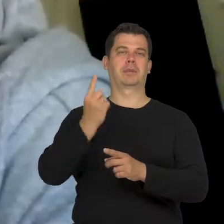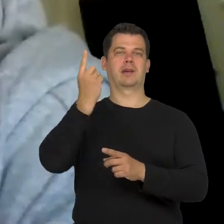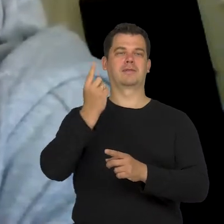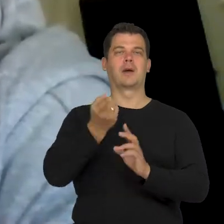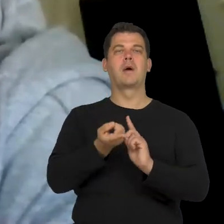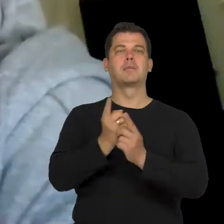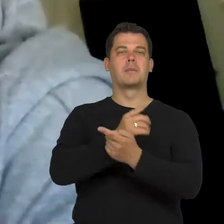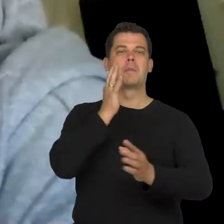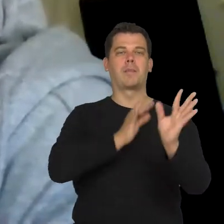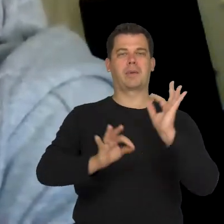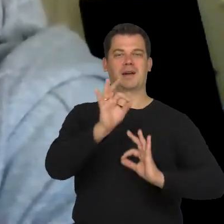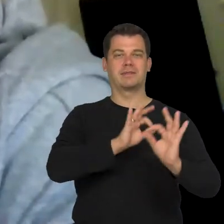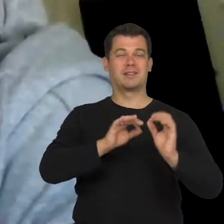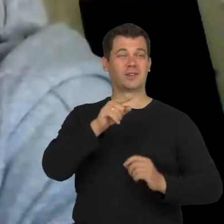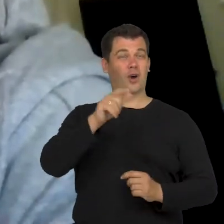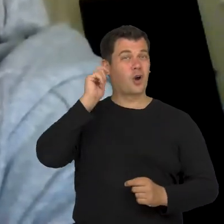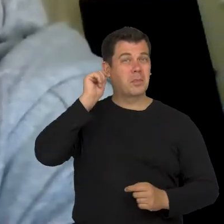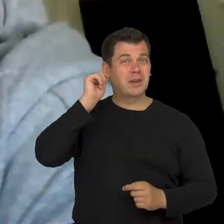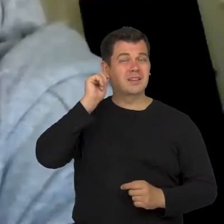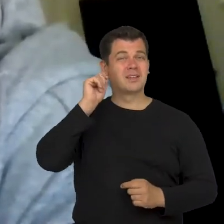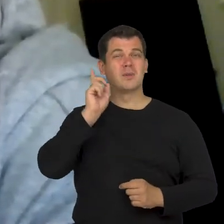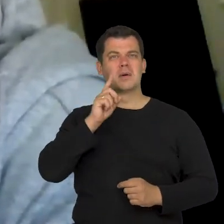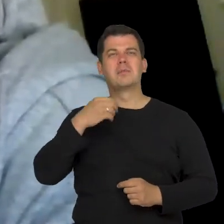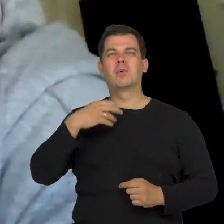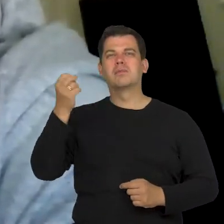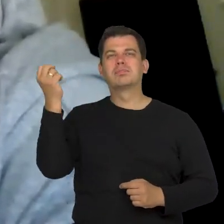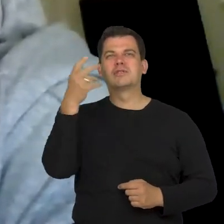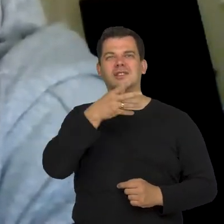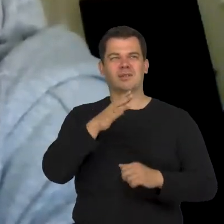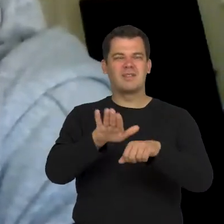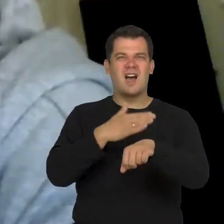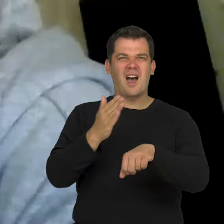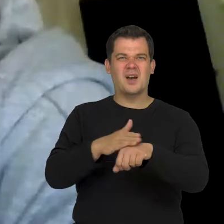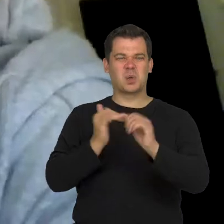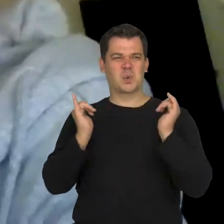Because people in these pictures were ugly and naked.